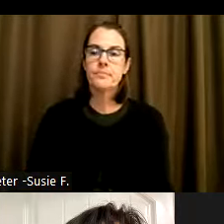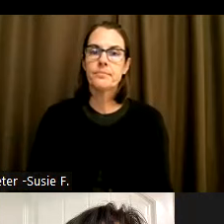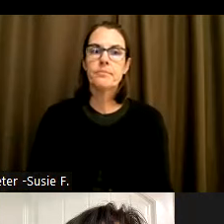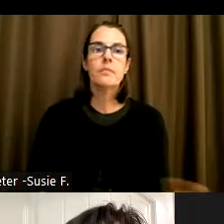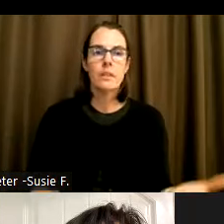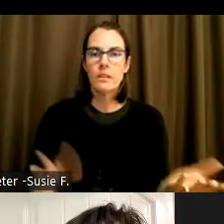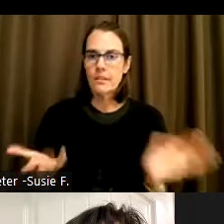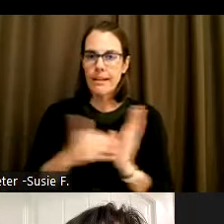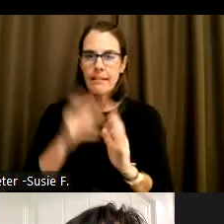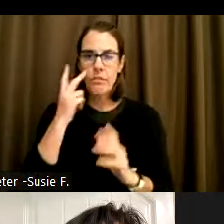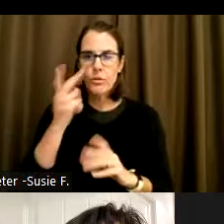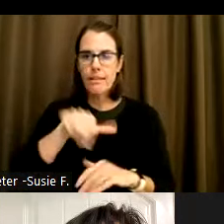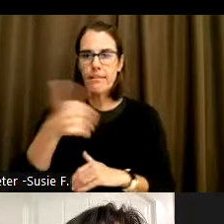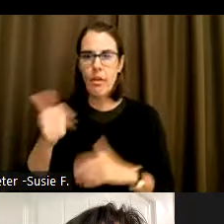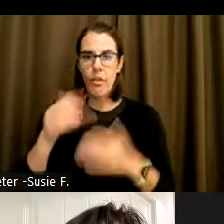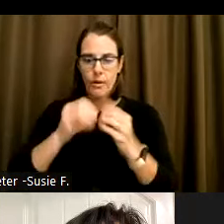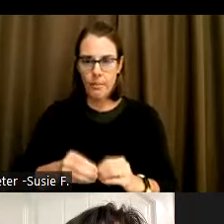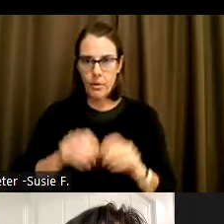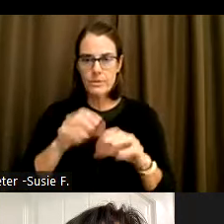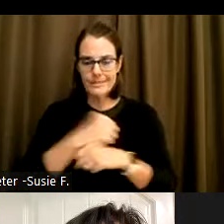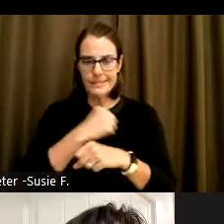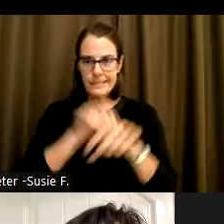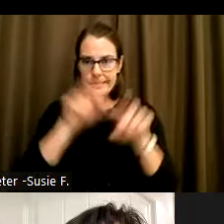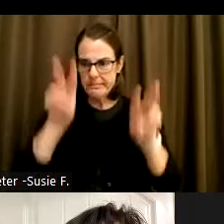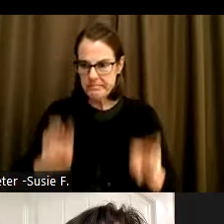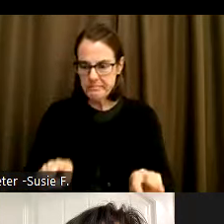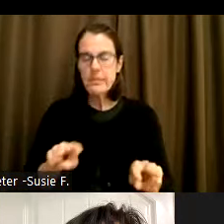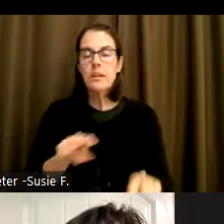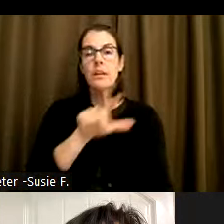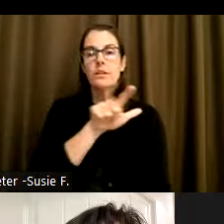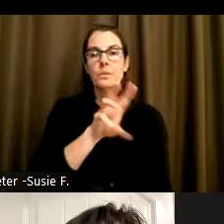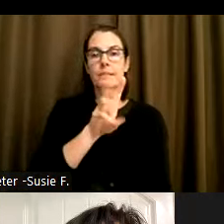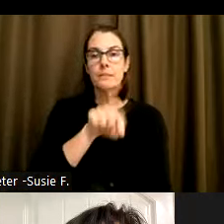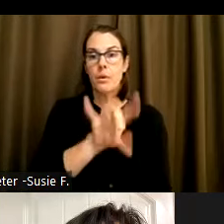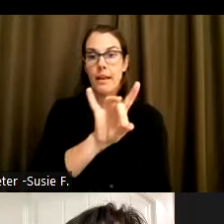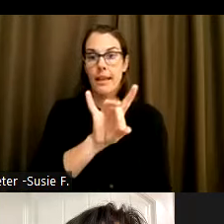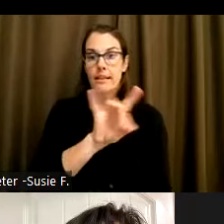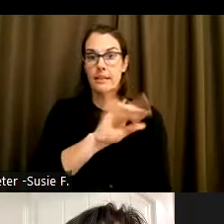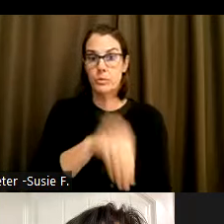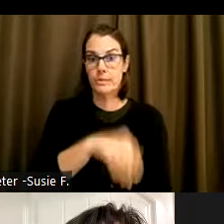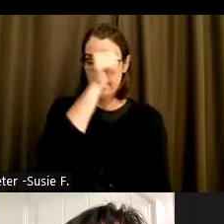It's interesting to note that 26.8% of males have at least one disability,